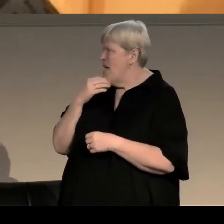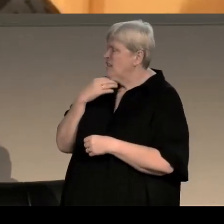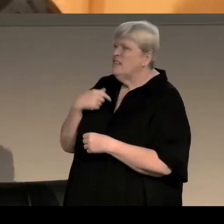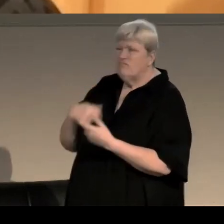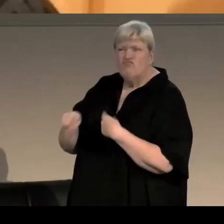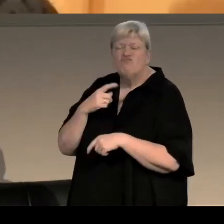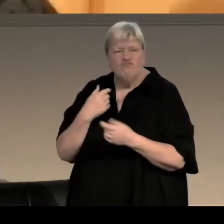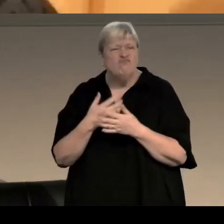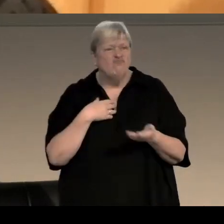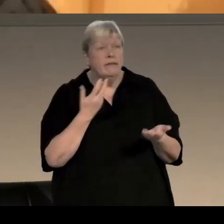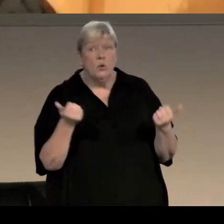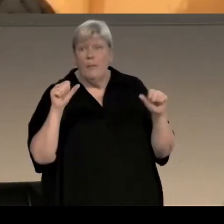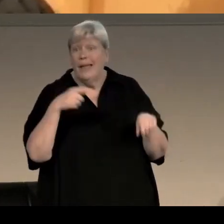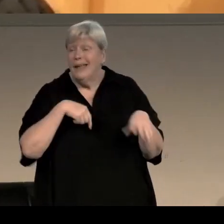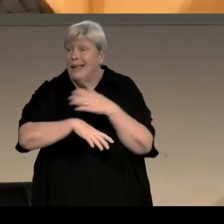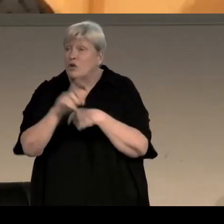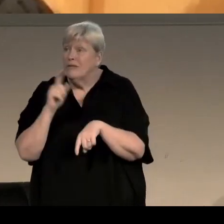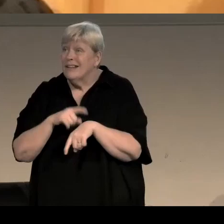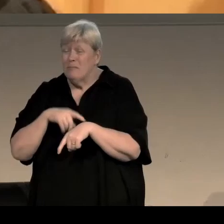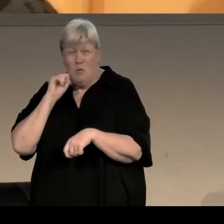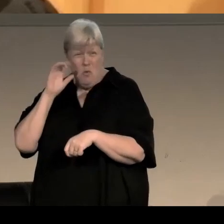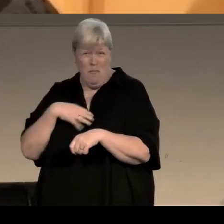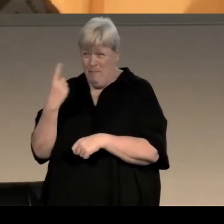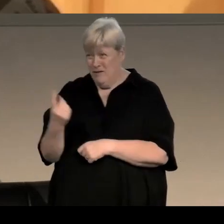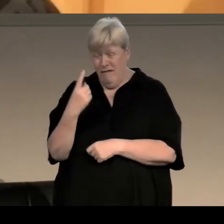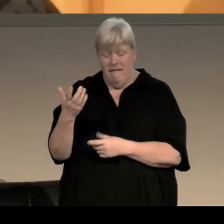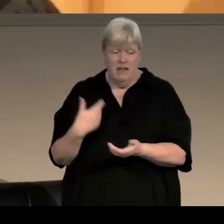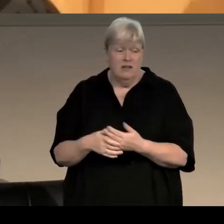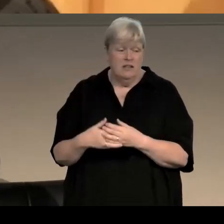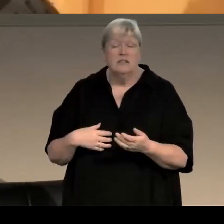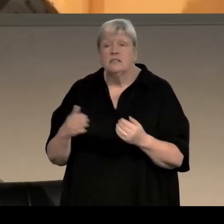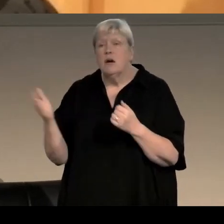And even if you don’t make it in on time, you’ll not be the only one.' Again the door clattered open.